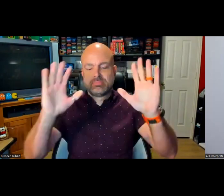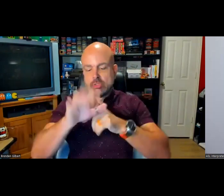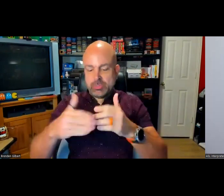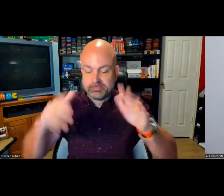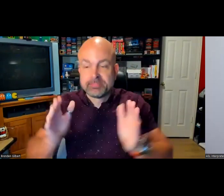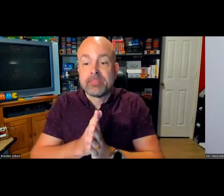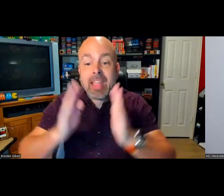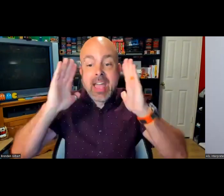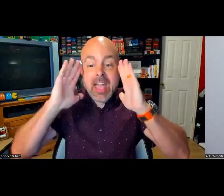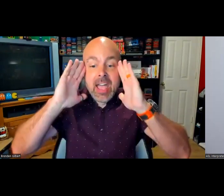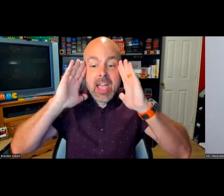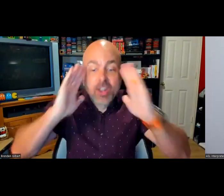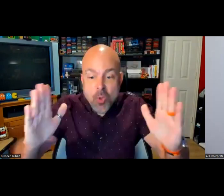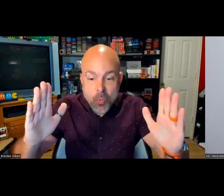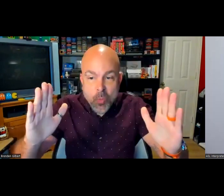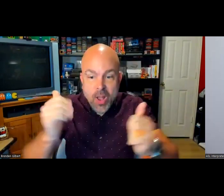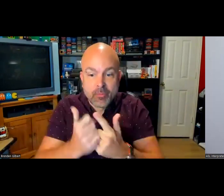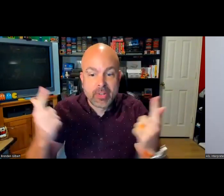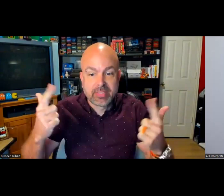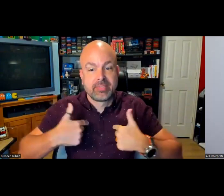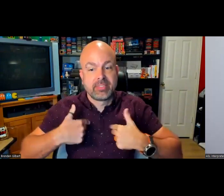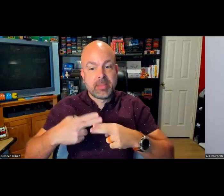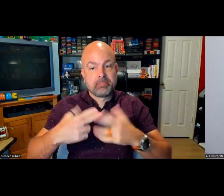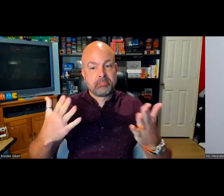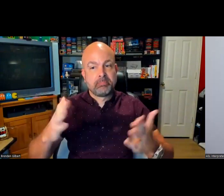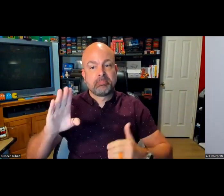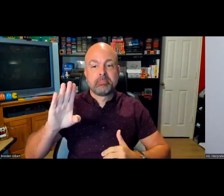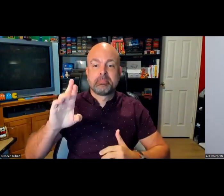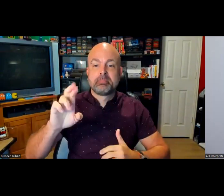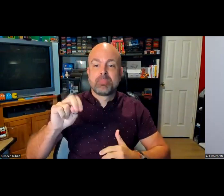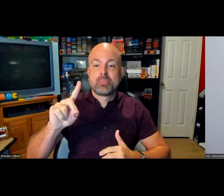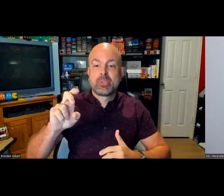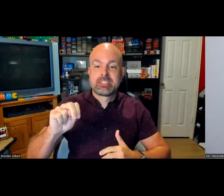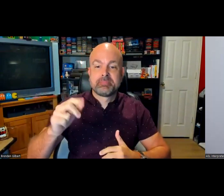Now I see it. Okay, great. Hello, everyone. My name is